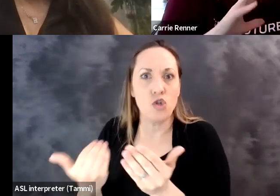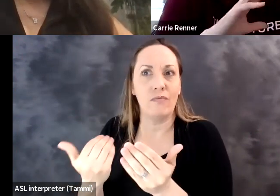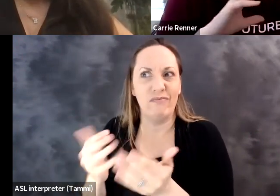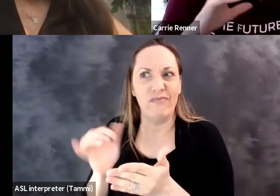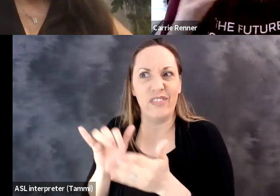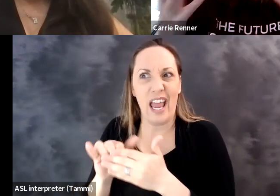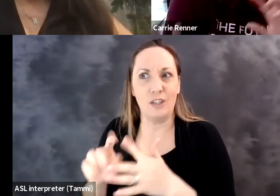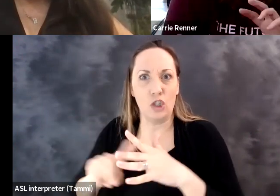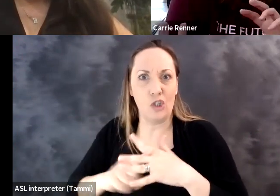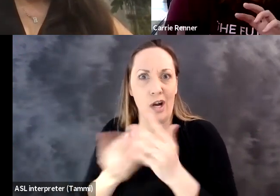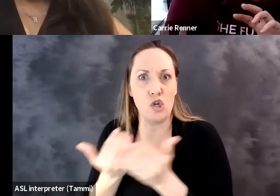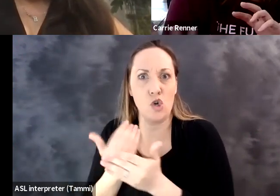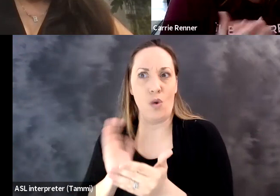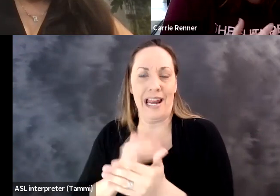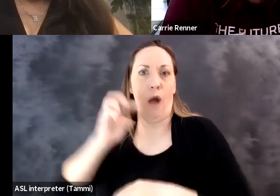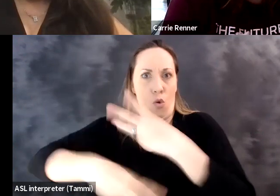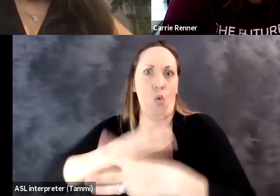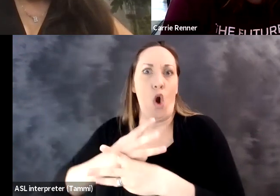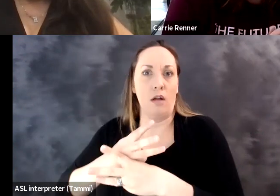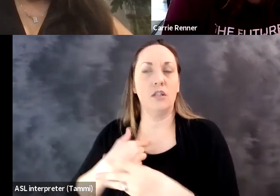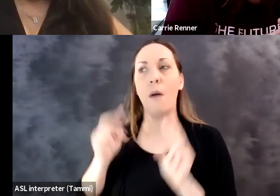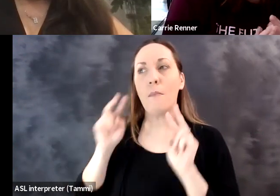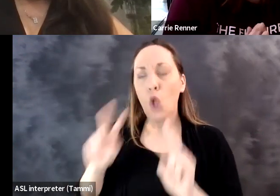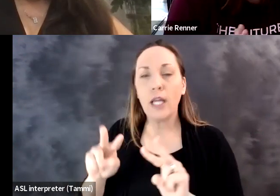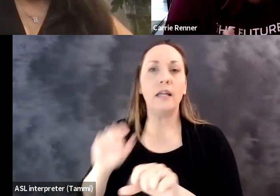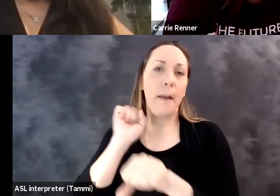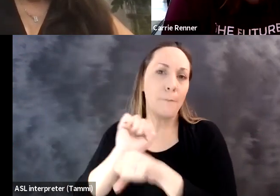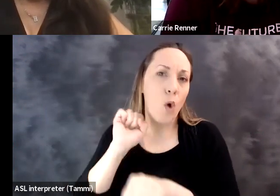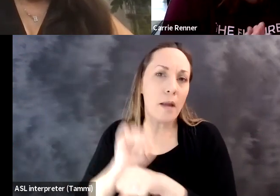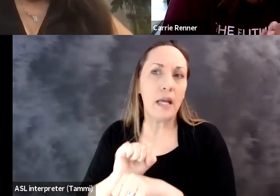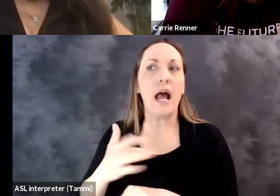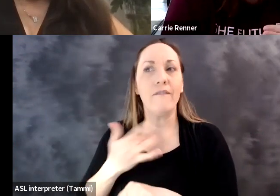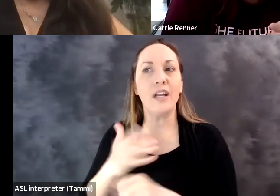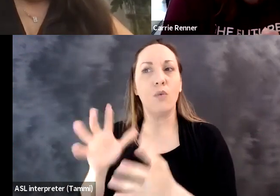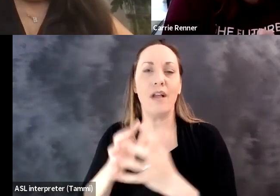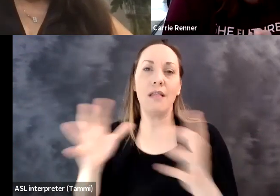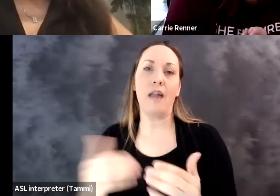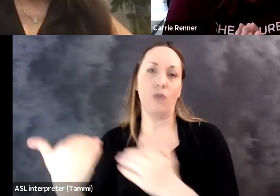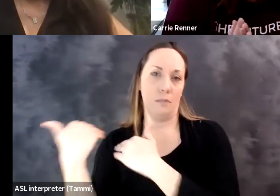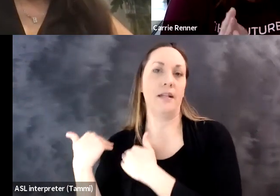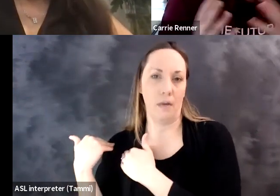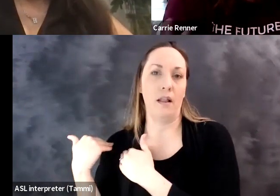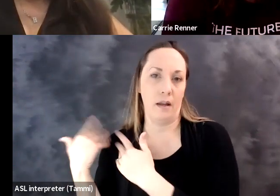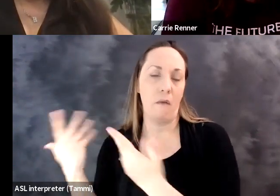into our world. And so I think as I look at employment